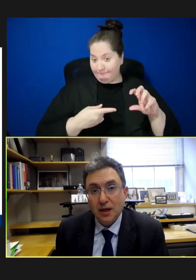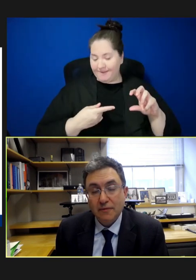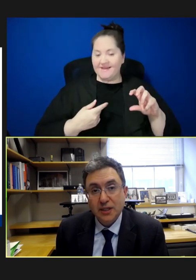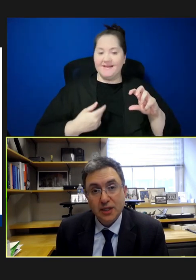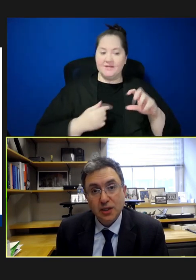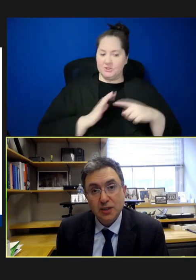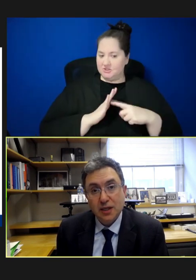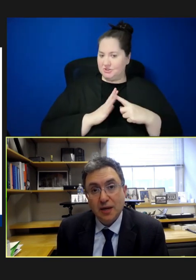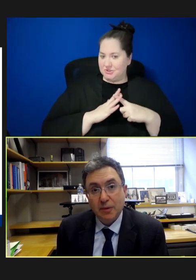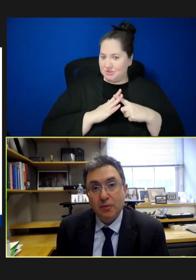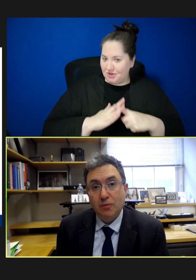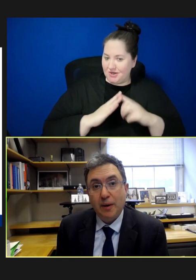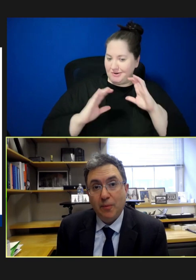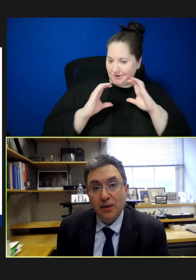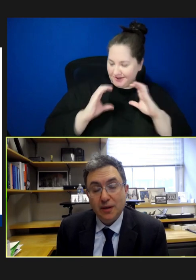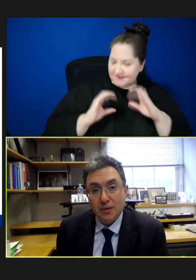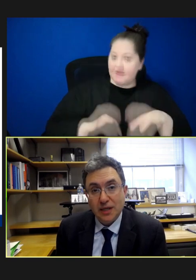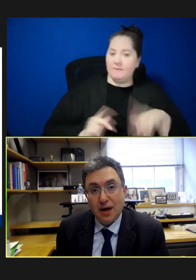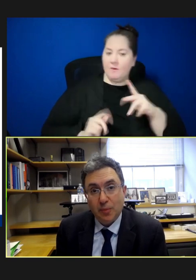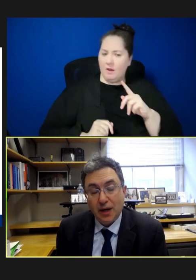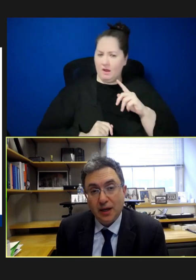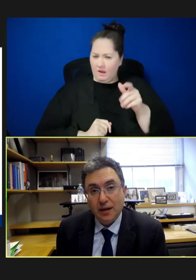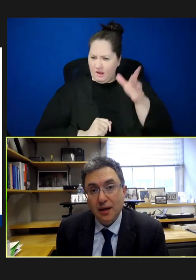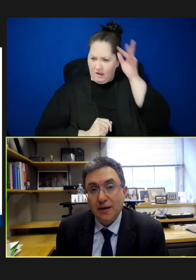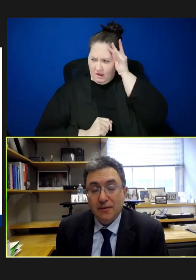conversation because a lot of people remember that there was an outbreak. And there's an